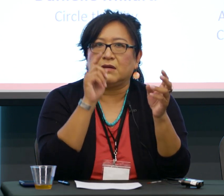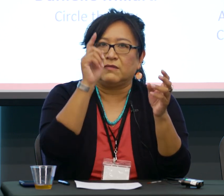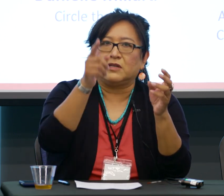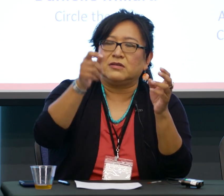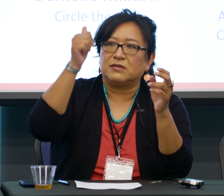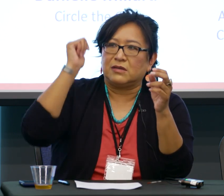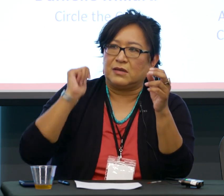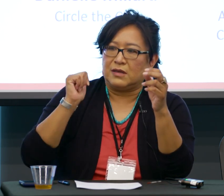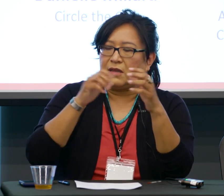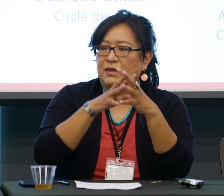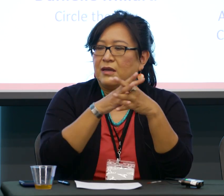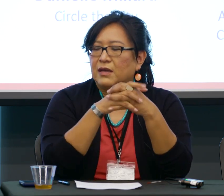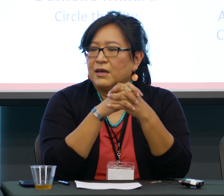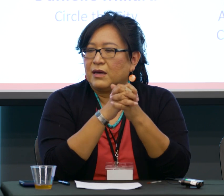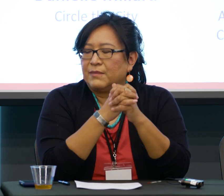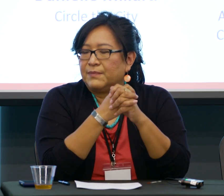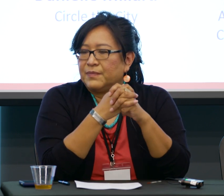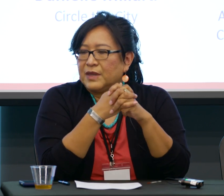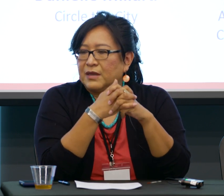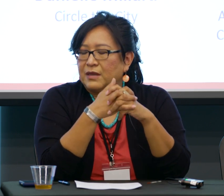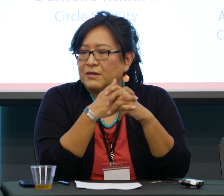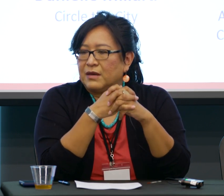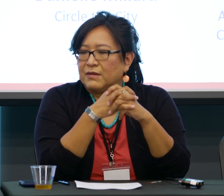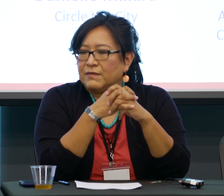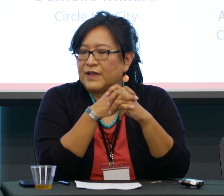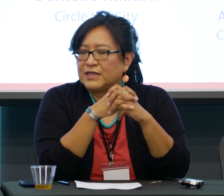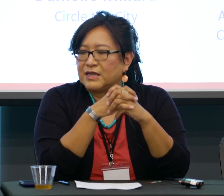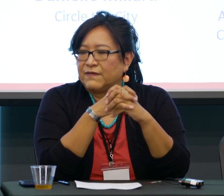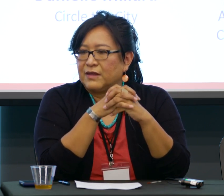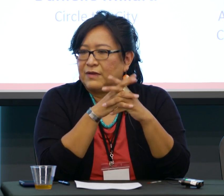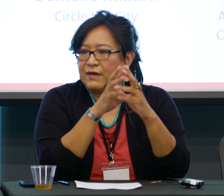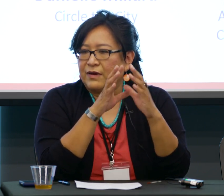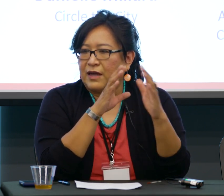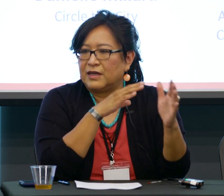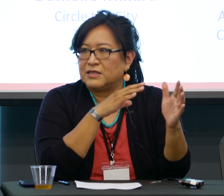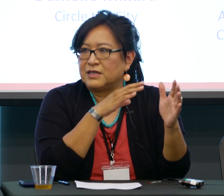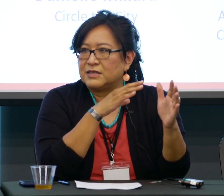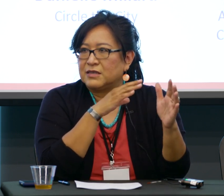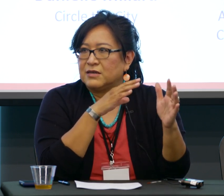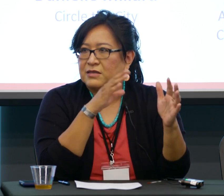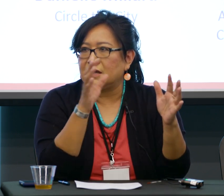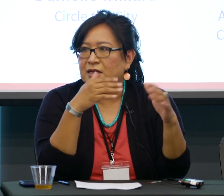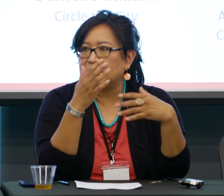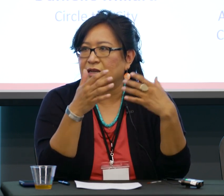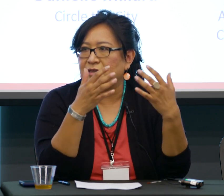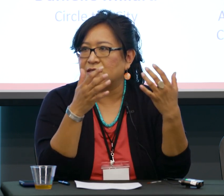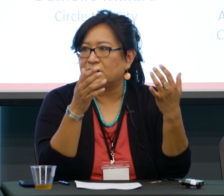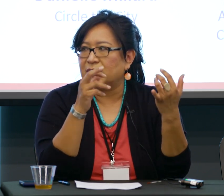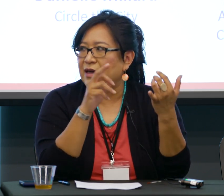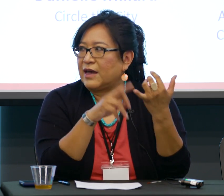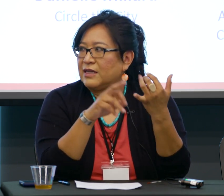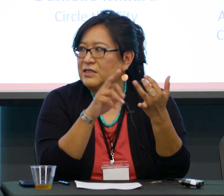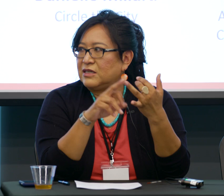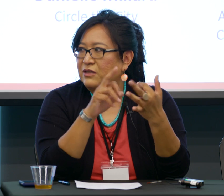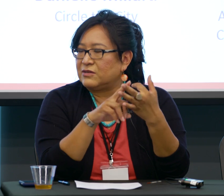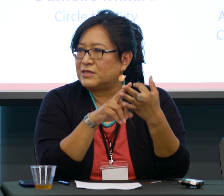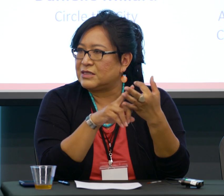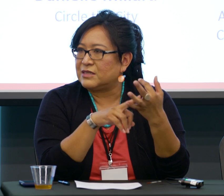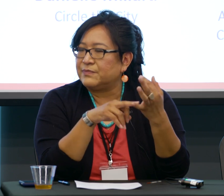and then one in Tucson and then and Flagstaff. And then we have our IHS. So that I just kind of described that ITU system